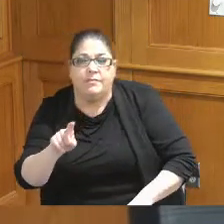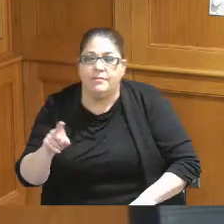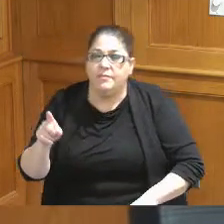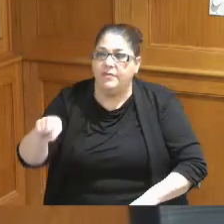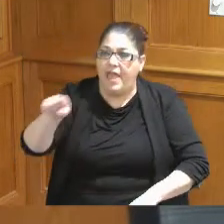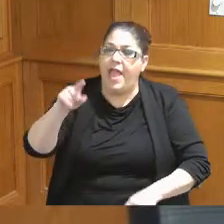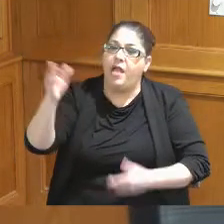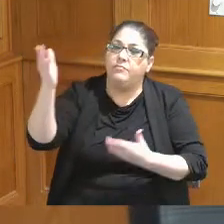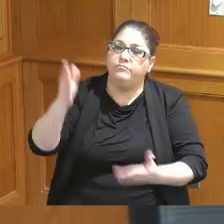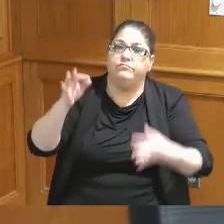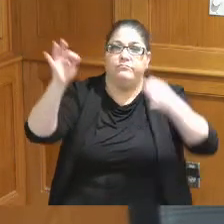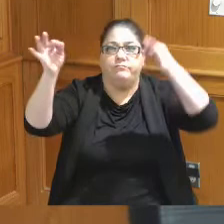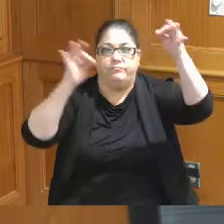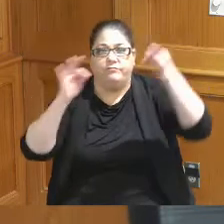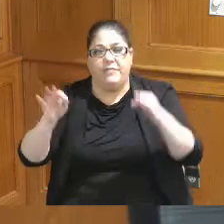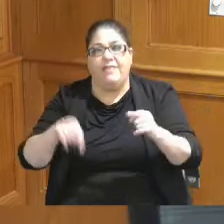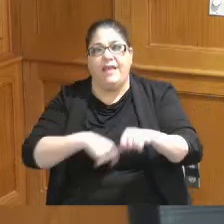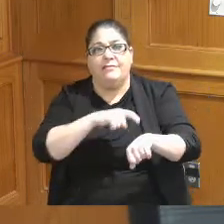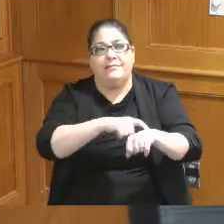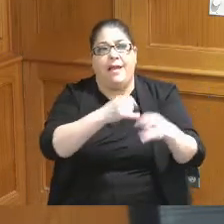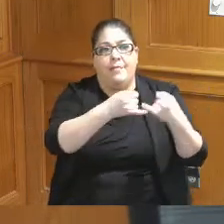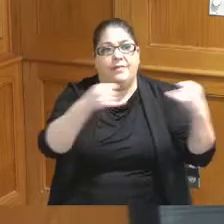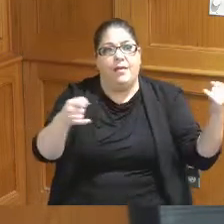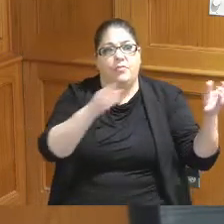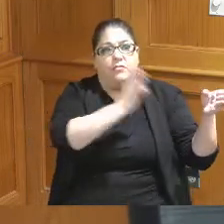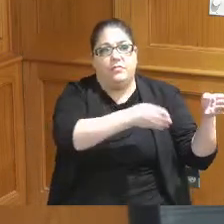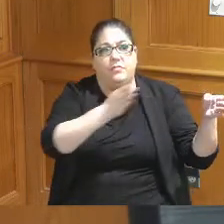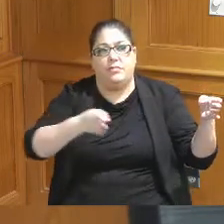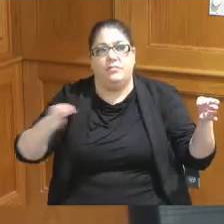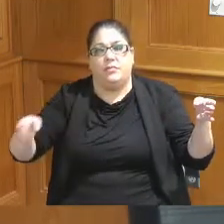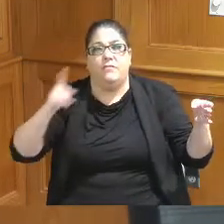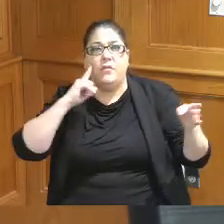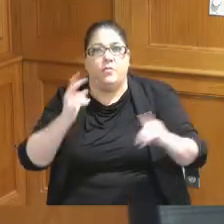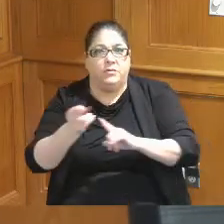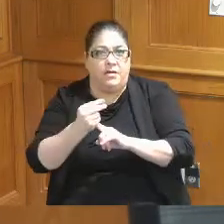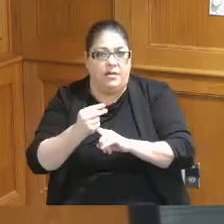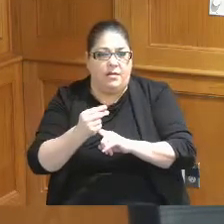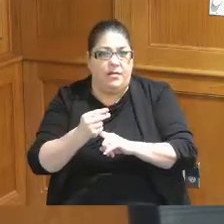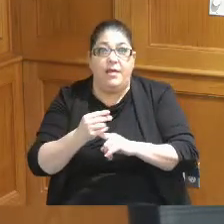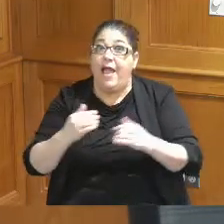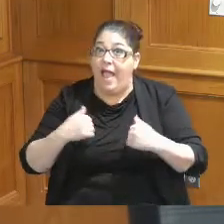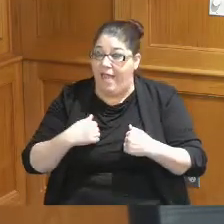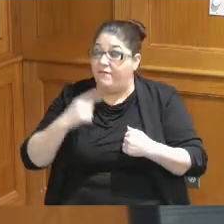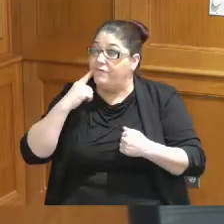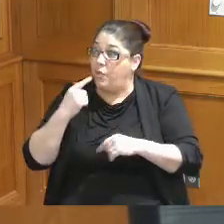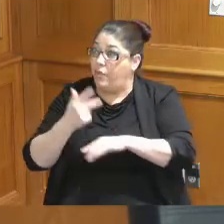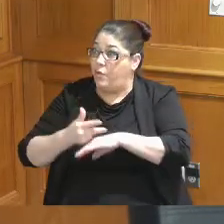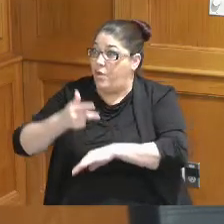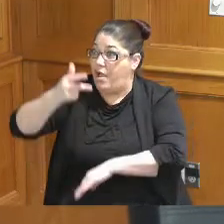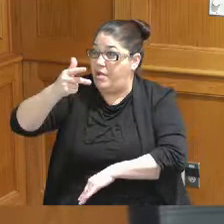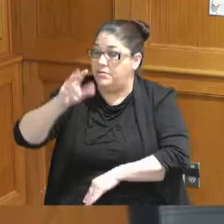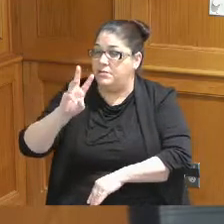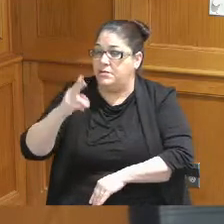understanding on a timetable for the hotel we seem to have a timetable for the garage Wexford Wexner